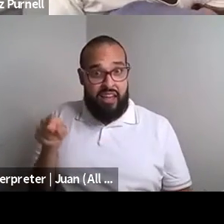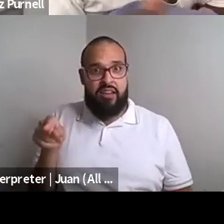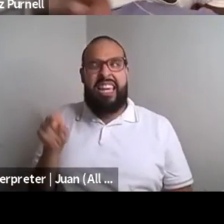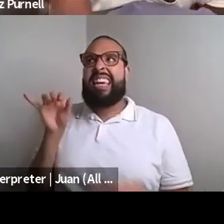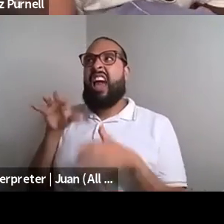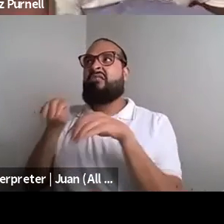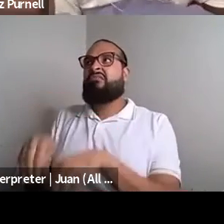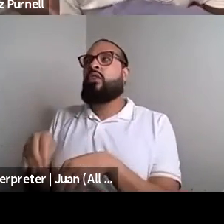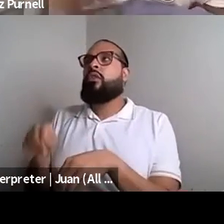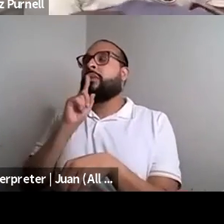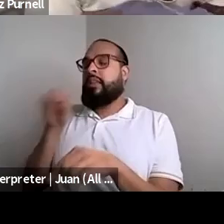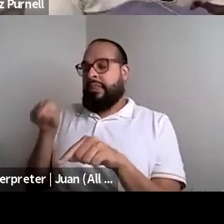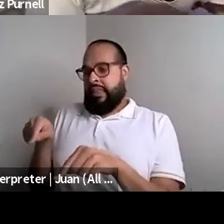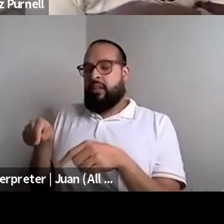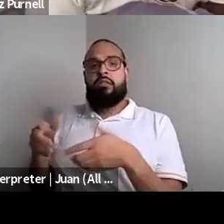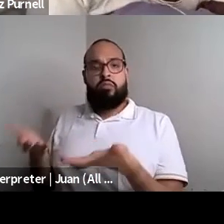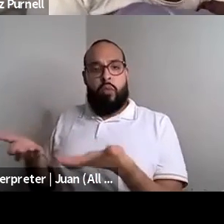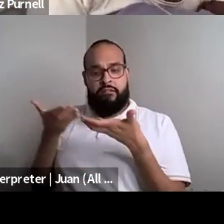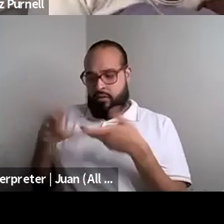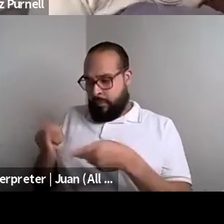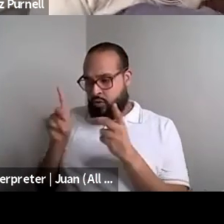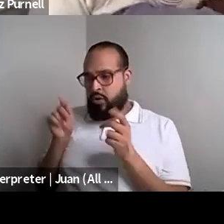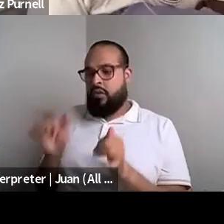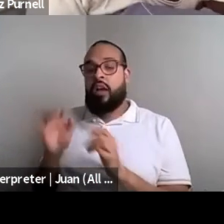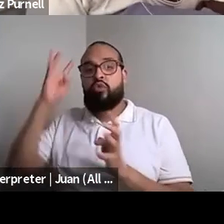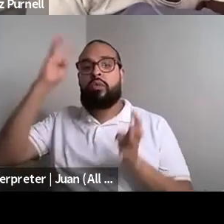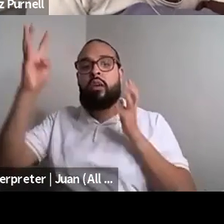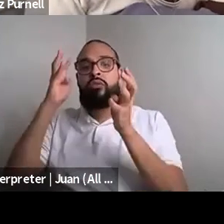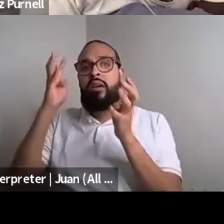Kokumo: Giving me the ability to create what I hadn't seen because I am a musician first than a poet. Second,